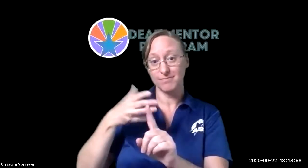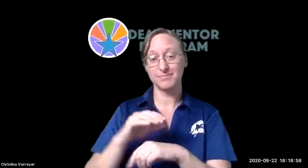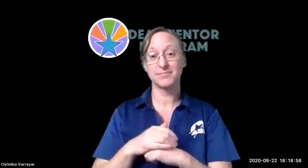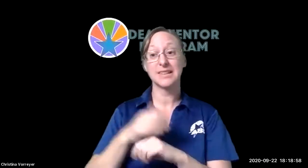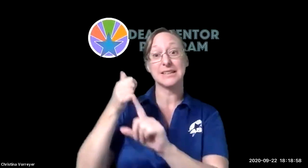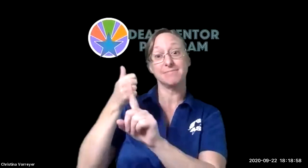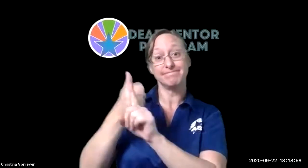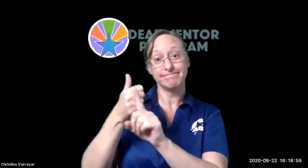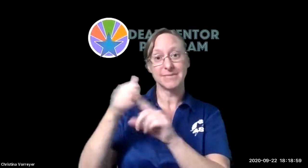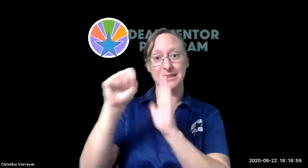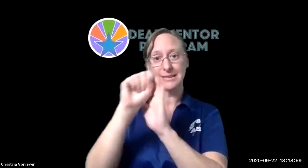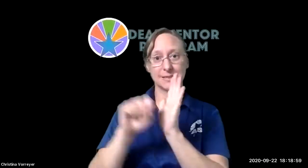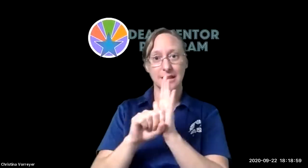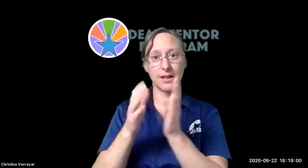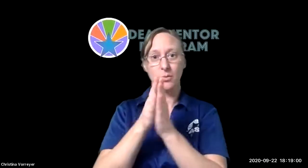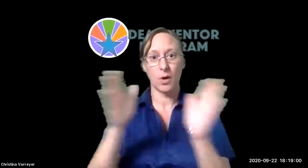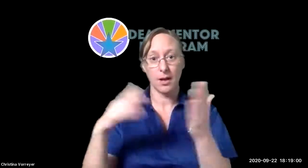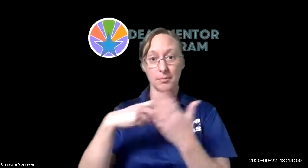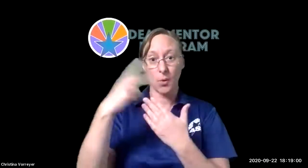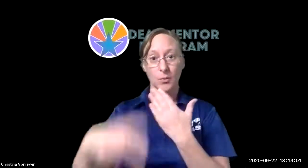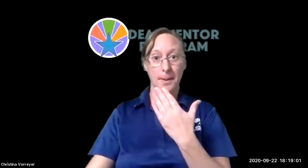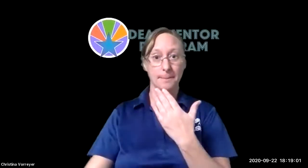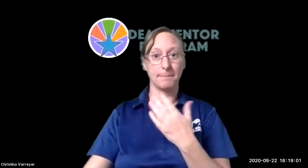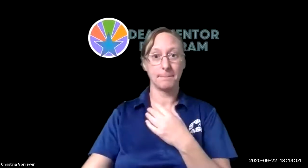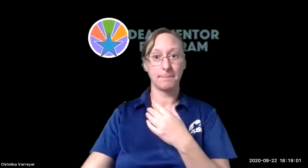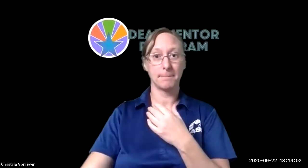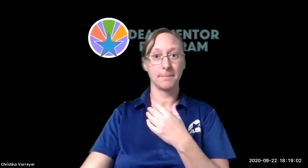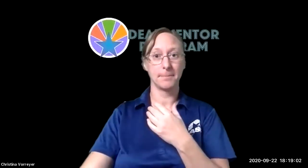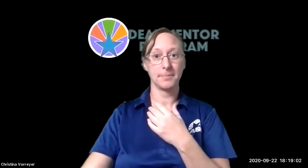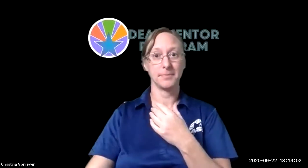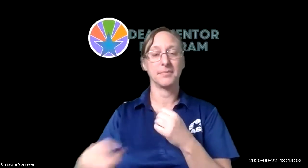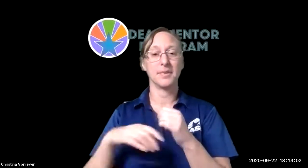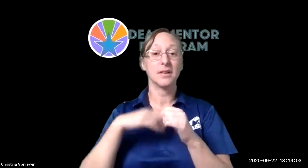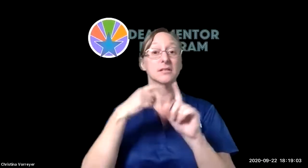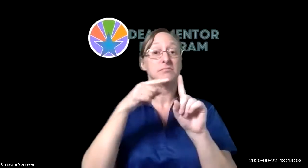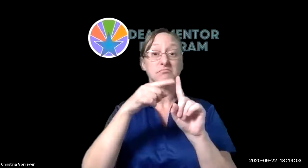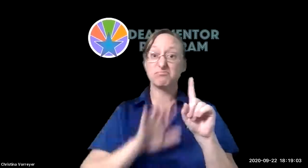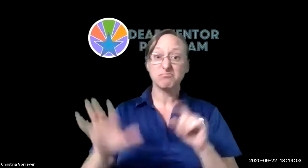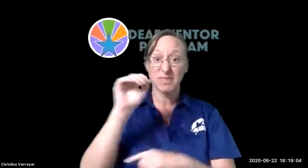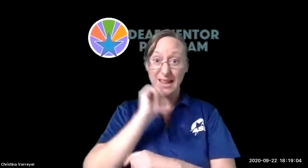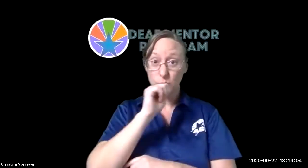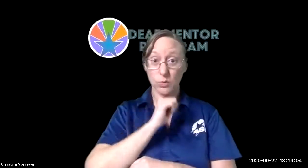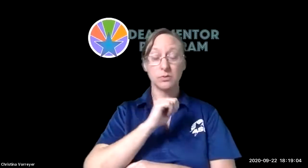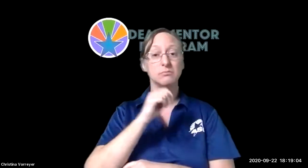that'll be the focus of my discussion tonight it is a statewide program